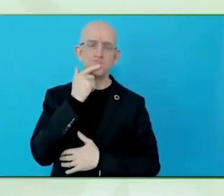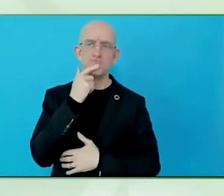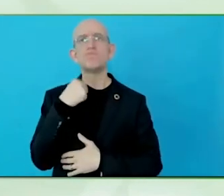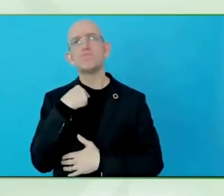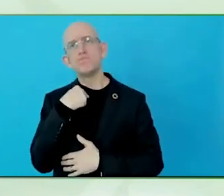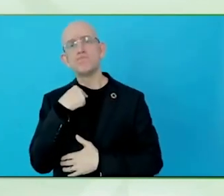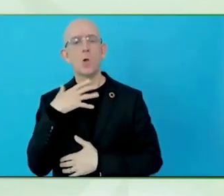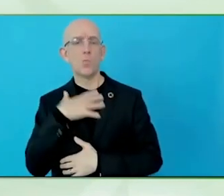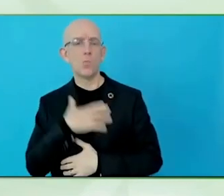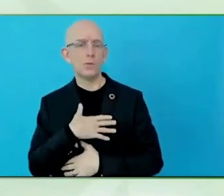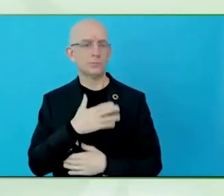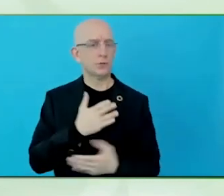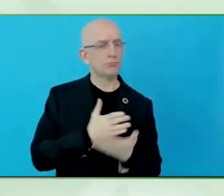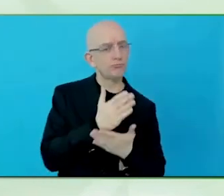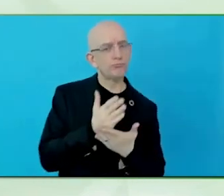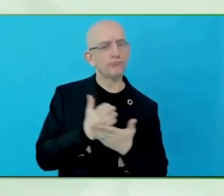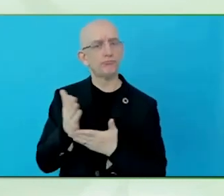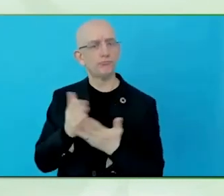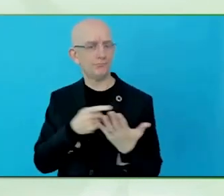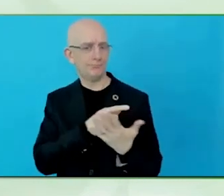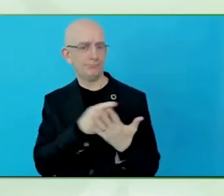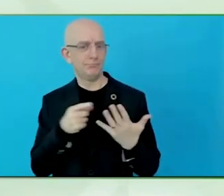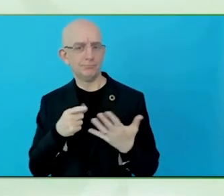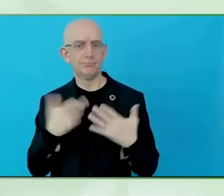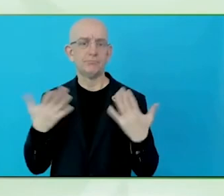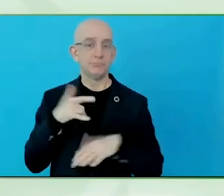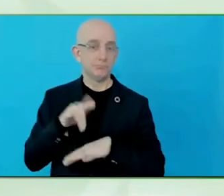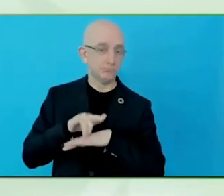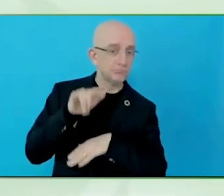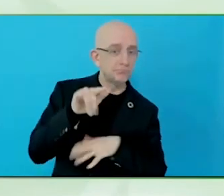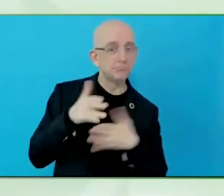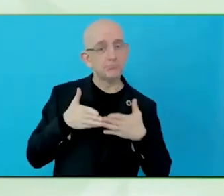tourism framework that move work is already going around around the world.